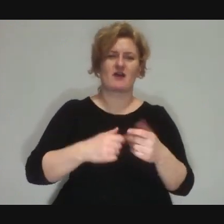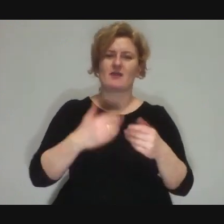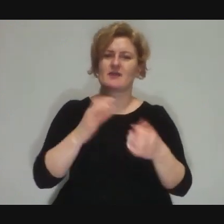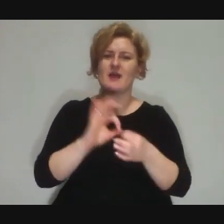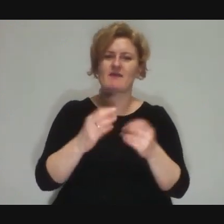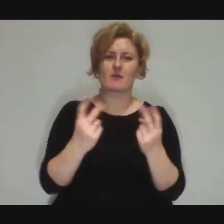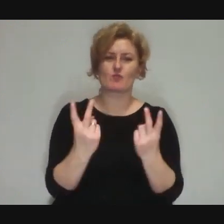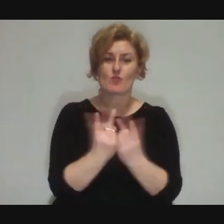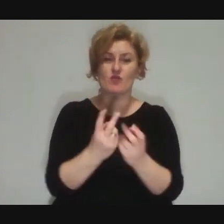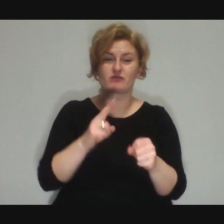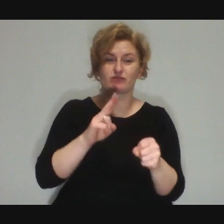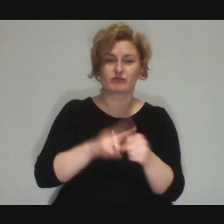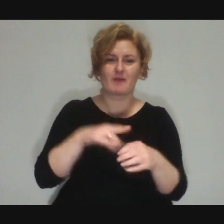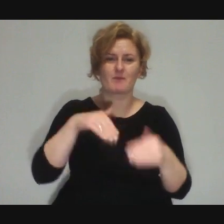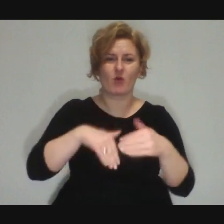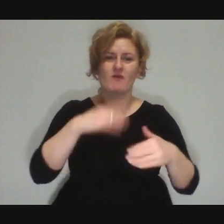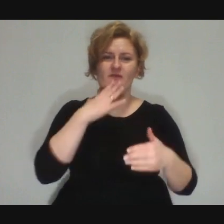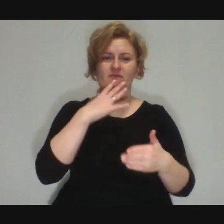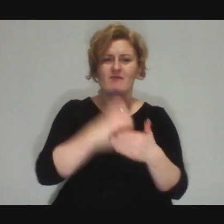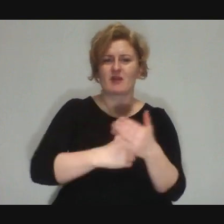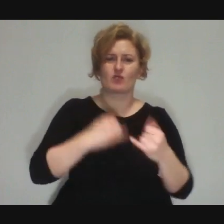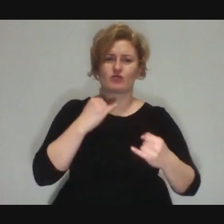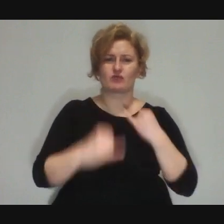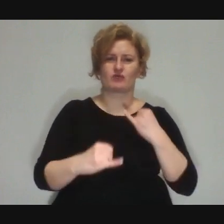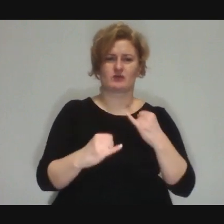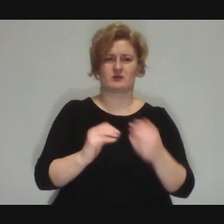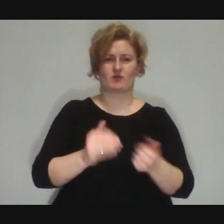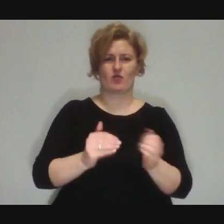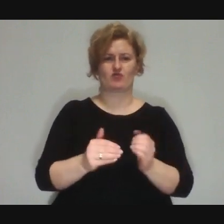that everyone will find something for themselves.